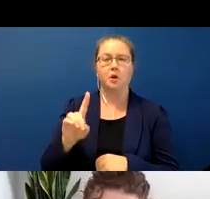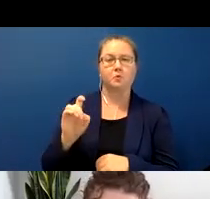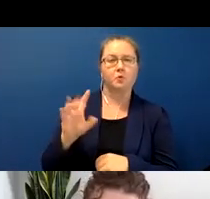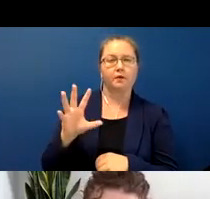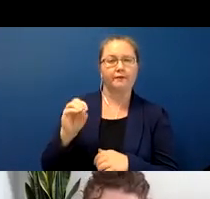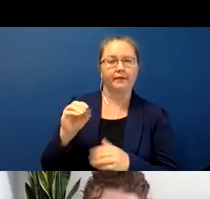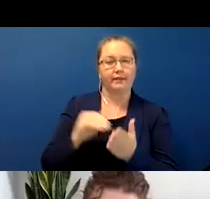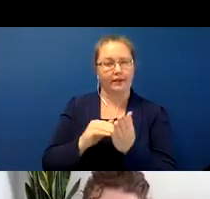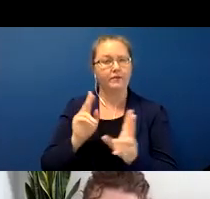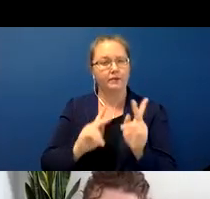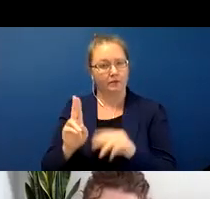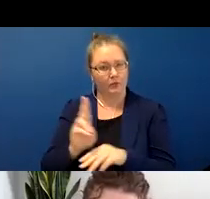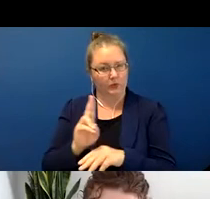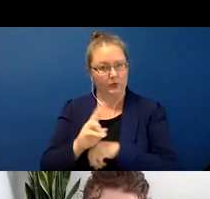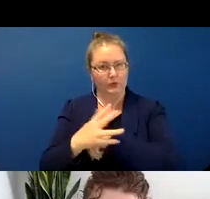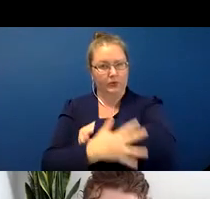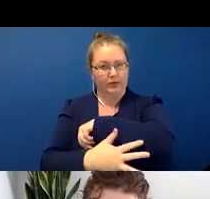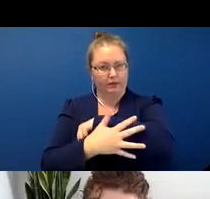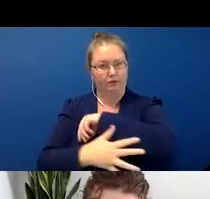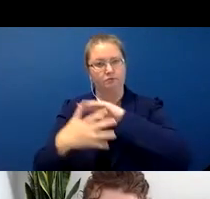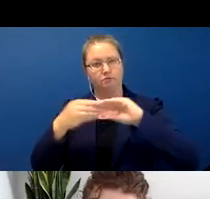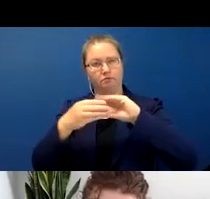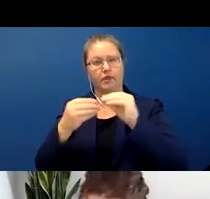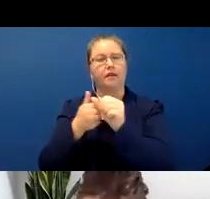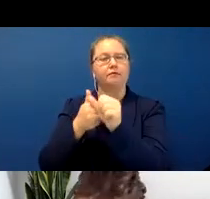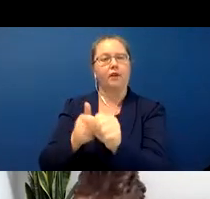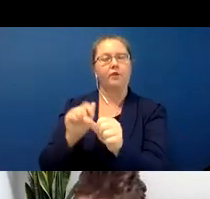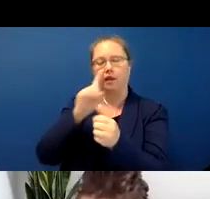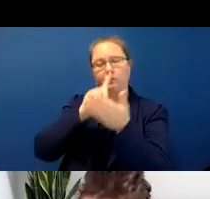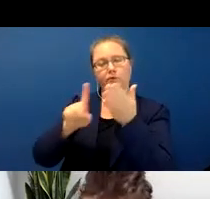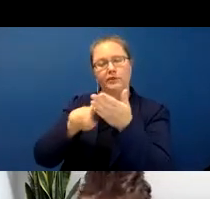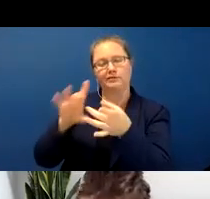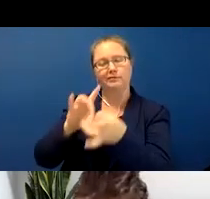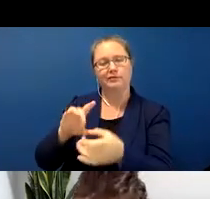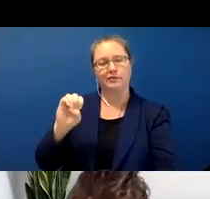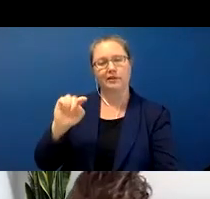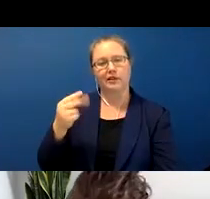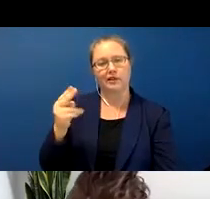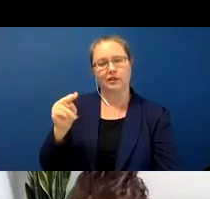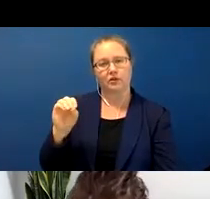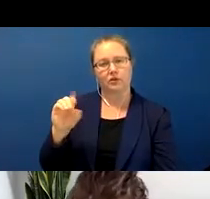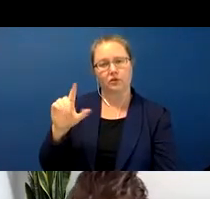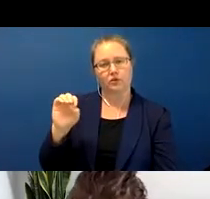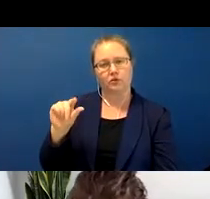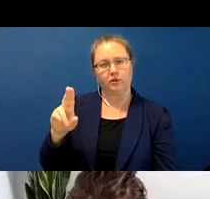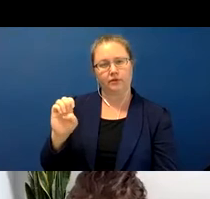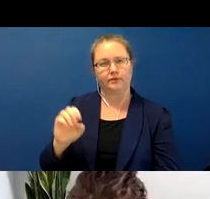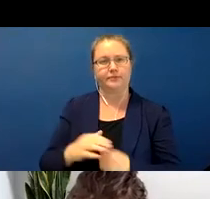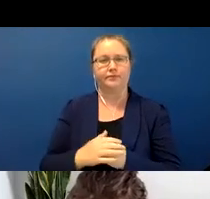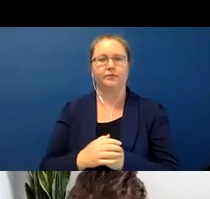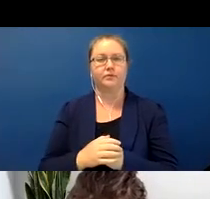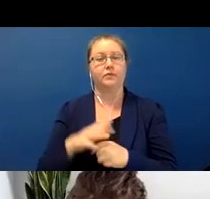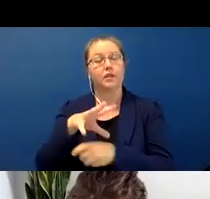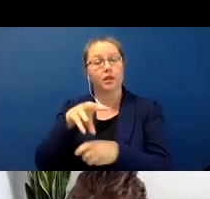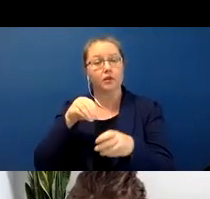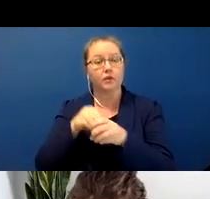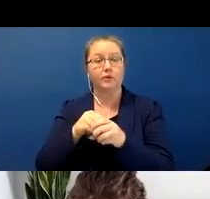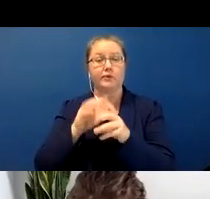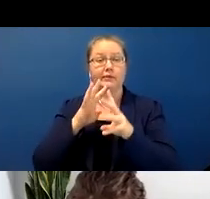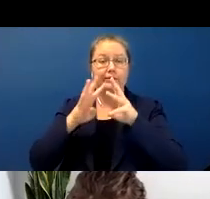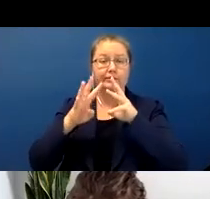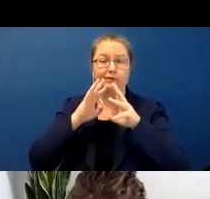at least according to Ethnologue and at least that includes speakers with all kinds of very